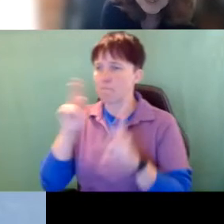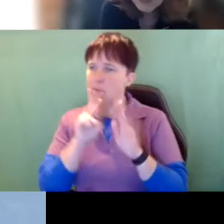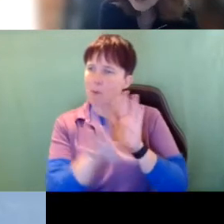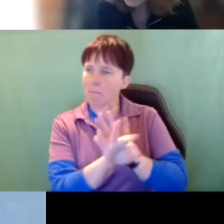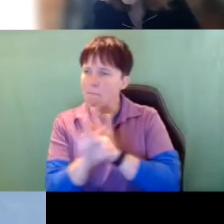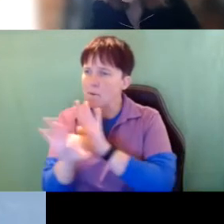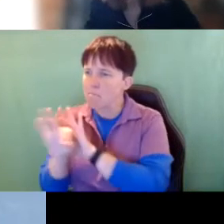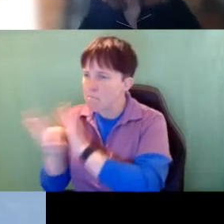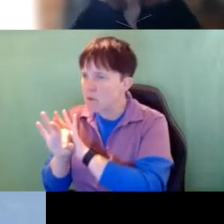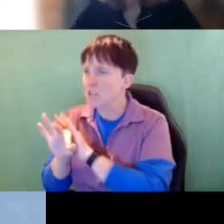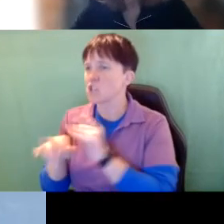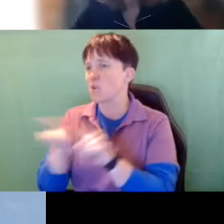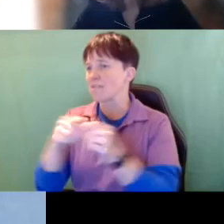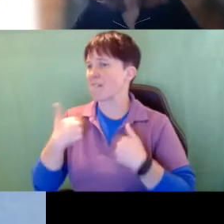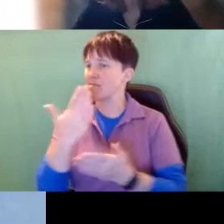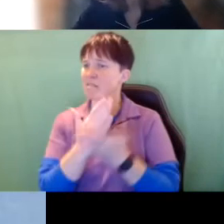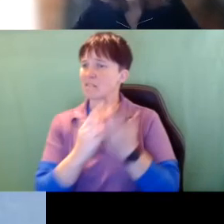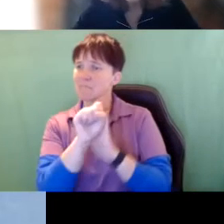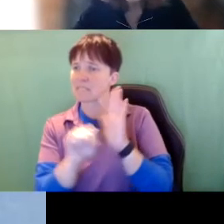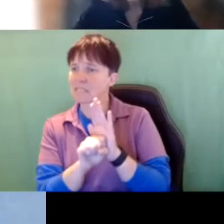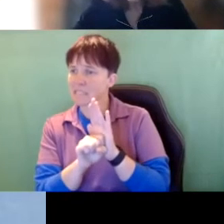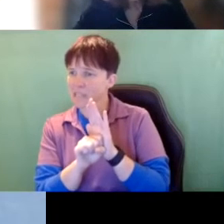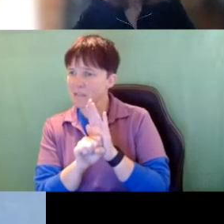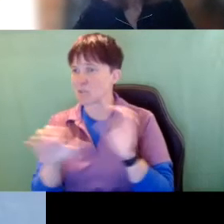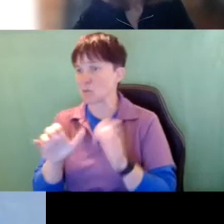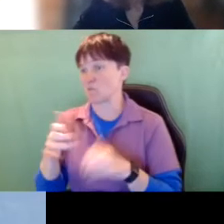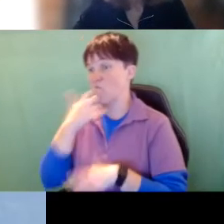We also have some states that are doing their own training